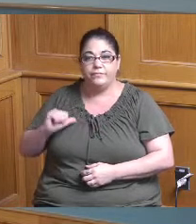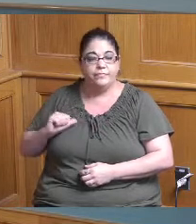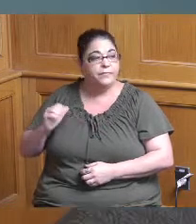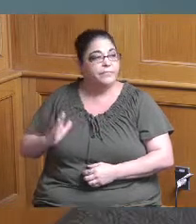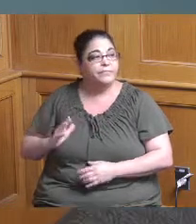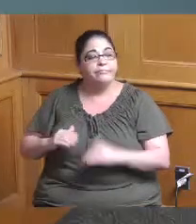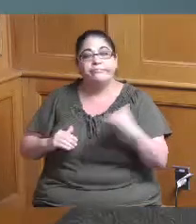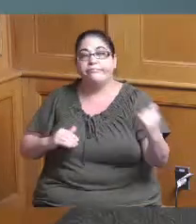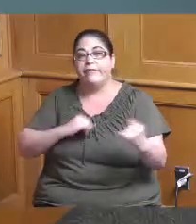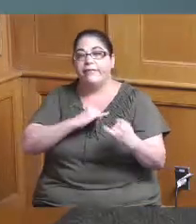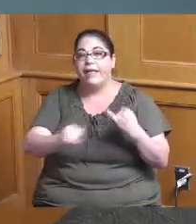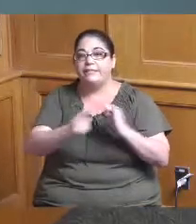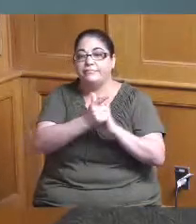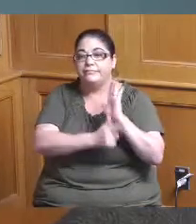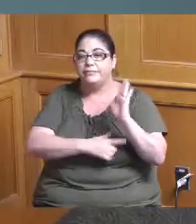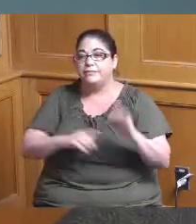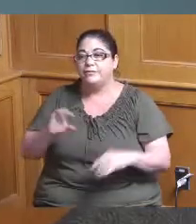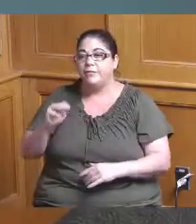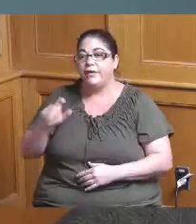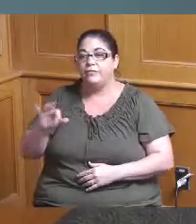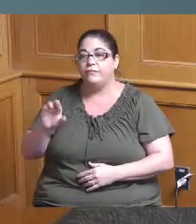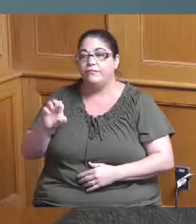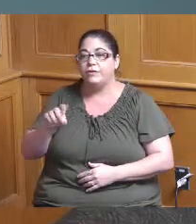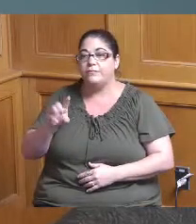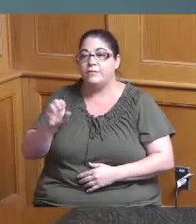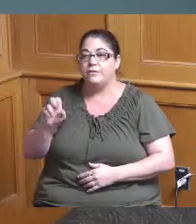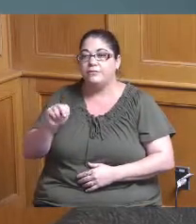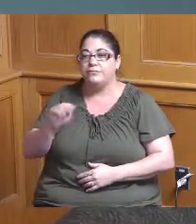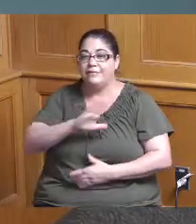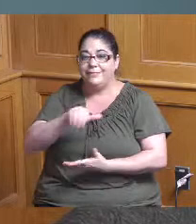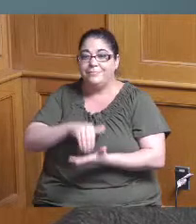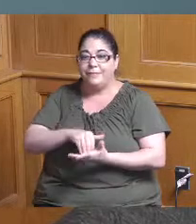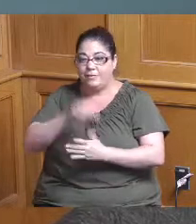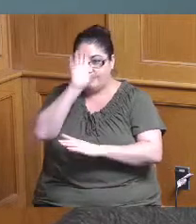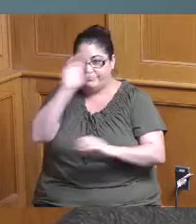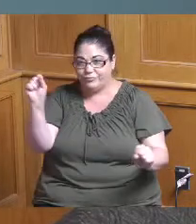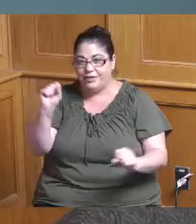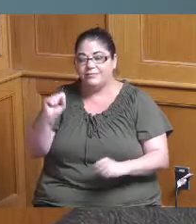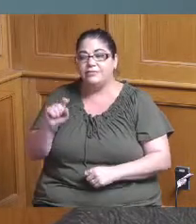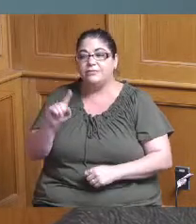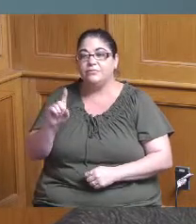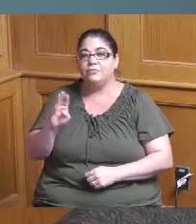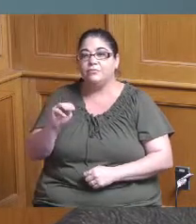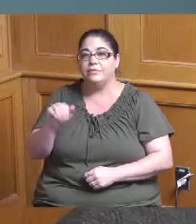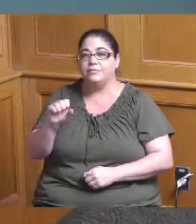started we have quite a few things on our agenda today first item on the agenda is presentation